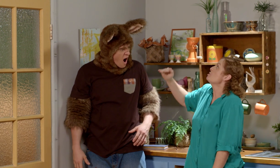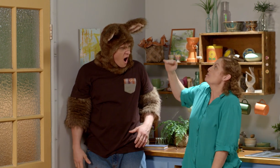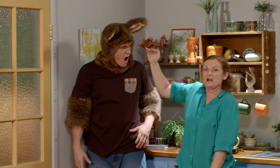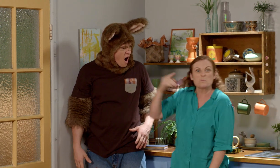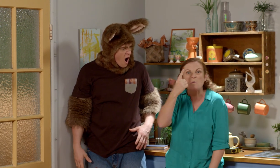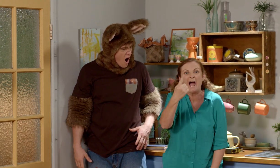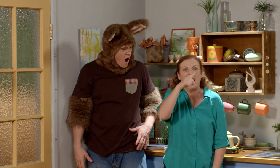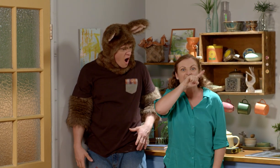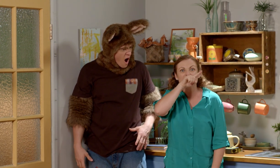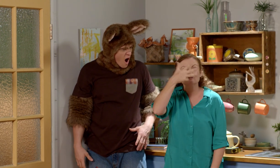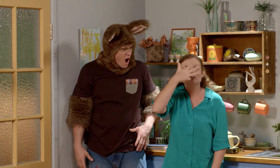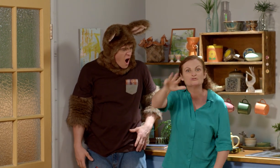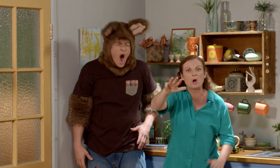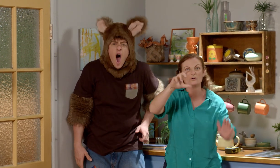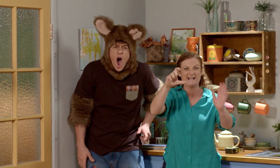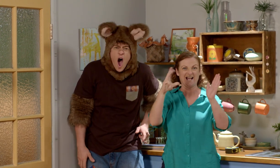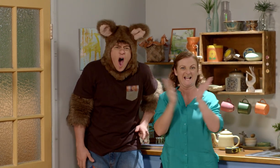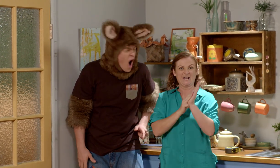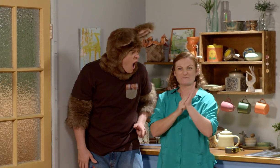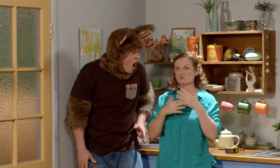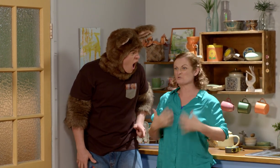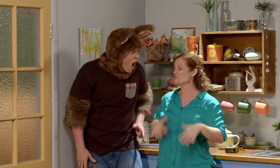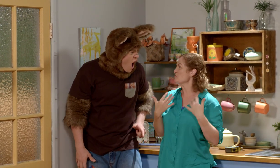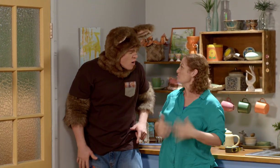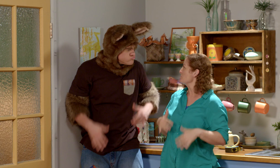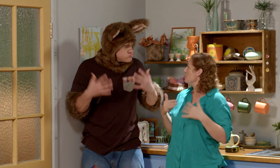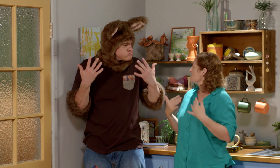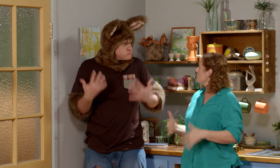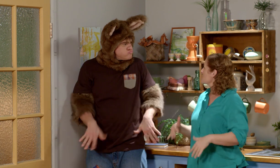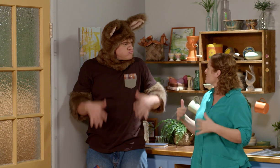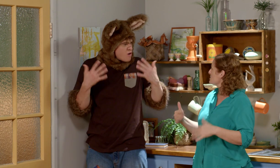Now you are 190 centimetres tall.